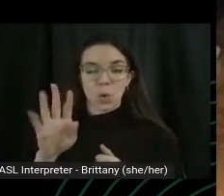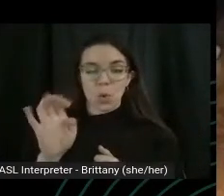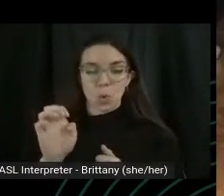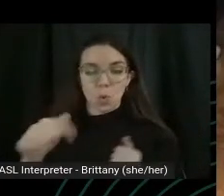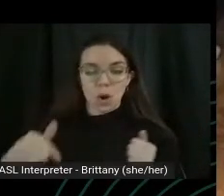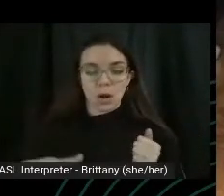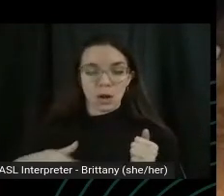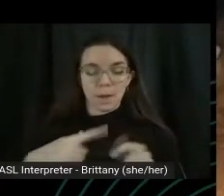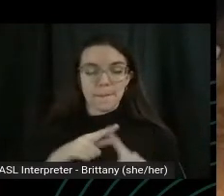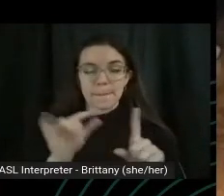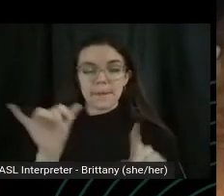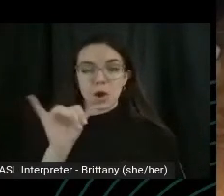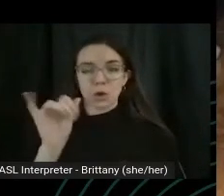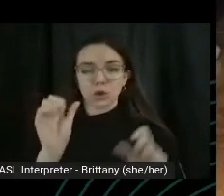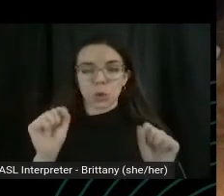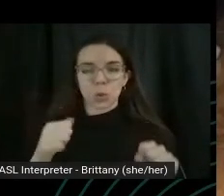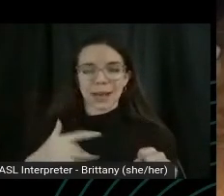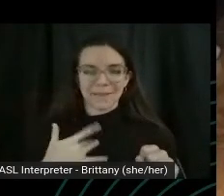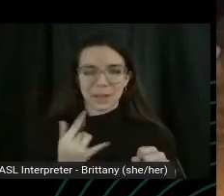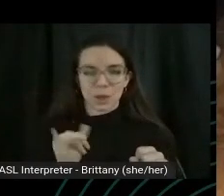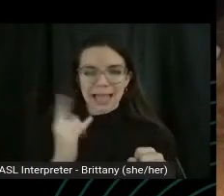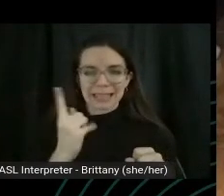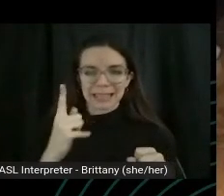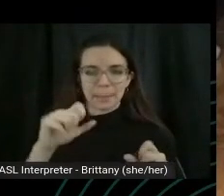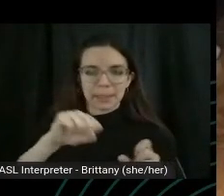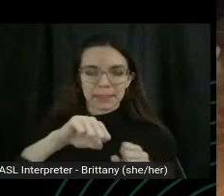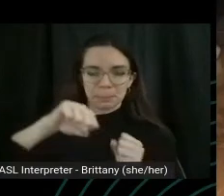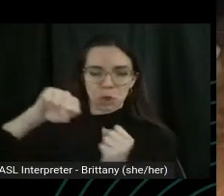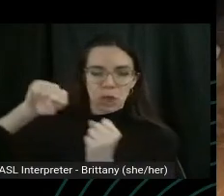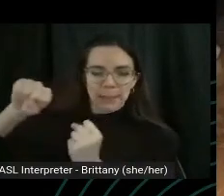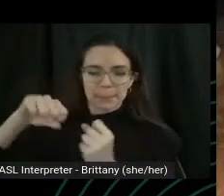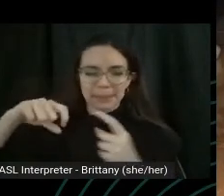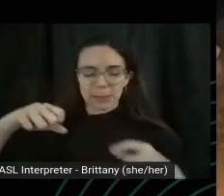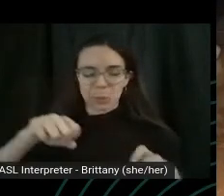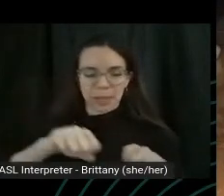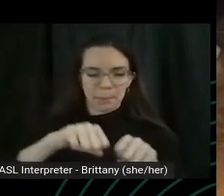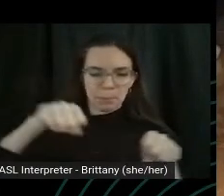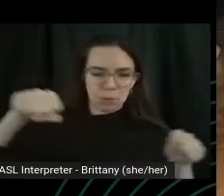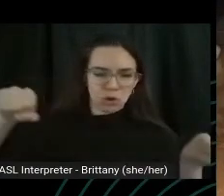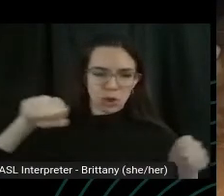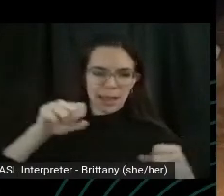something's pulling me this way and I might be pulling in opposite directions.